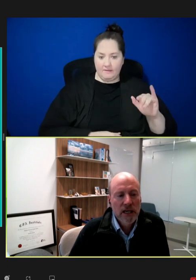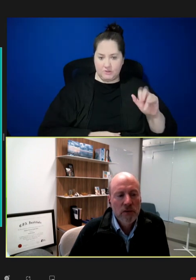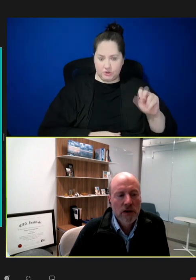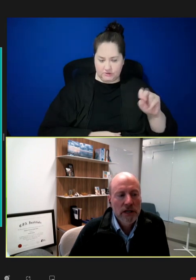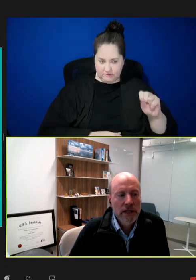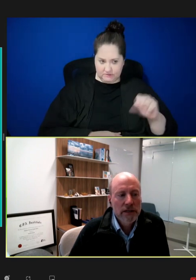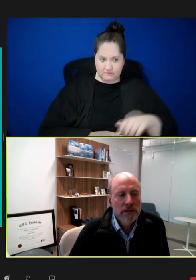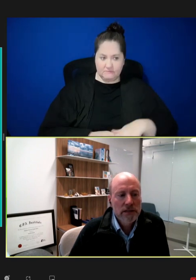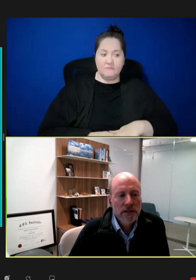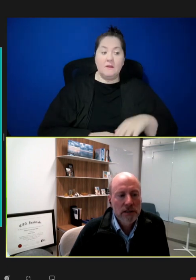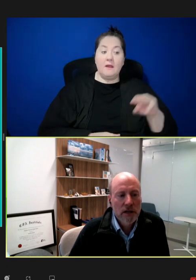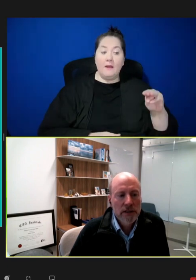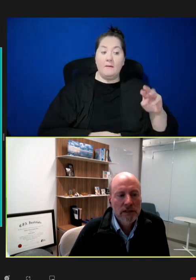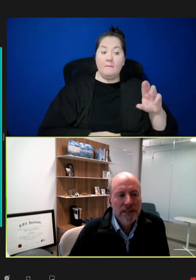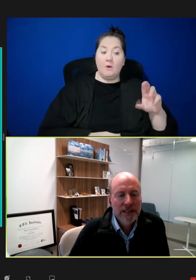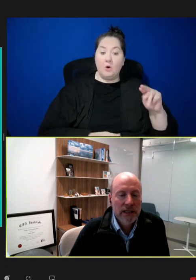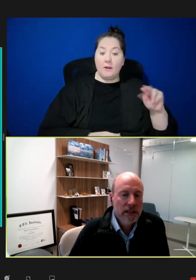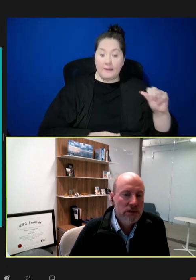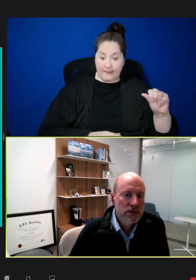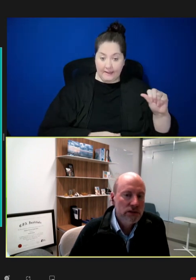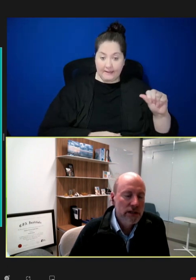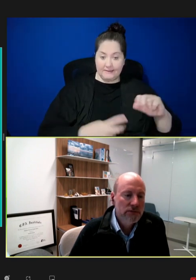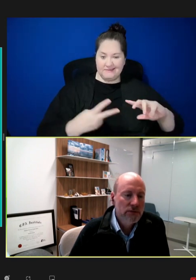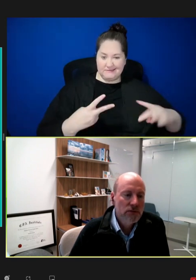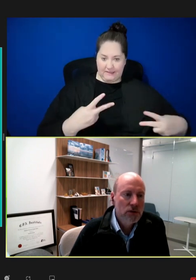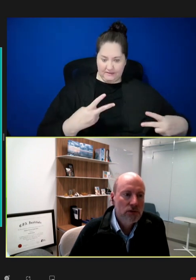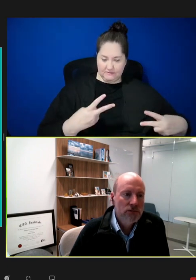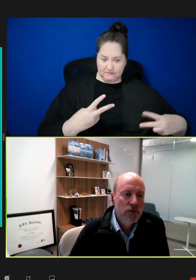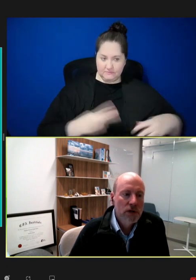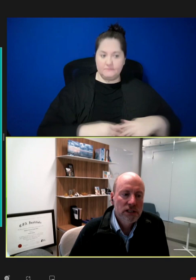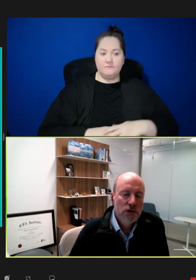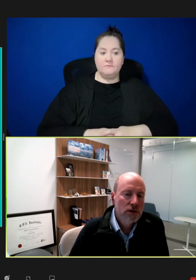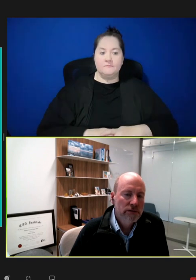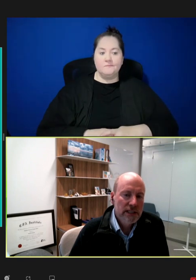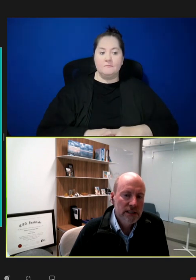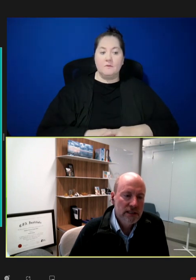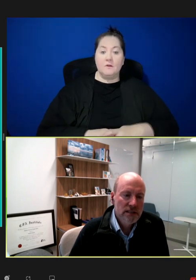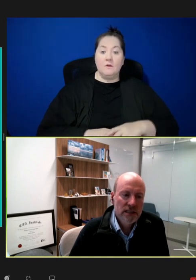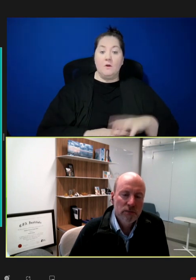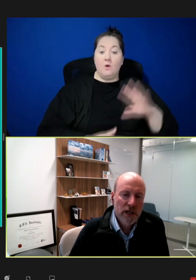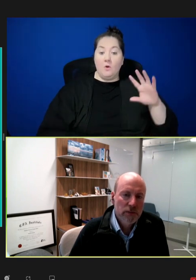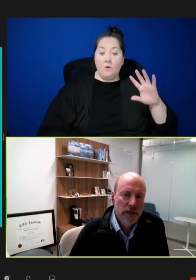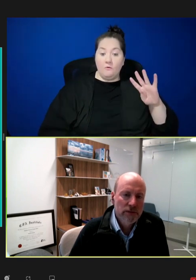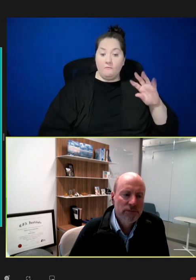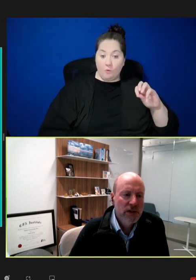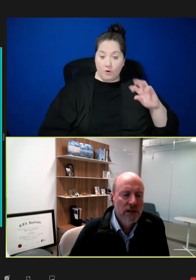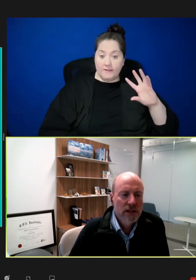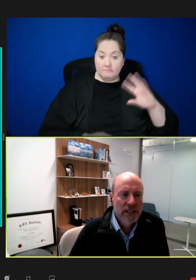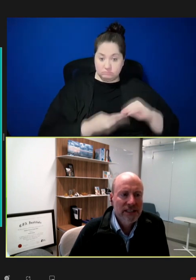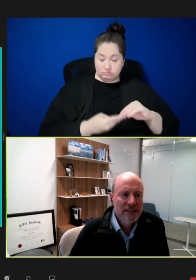mRNAs come in second. So, you have 40 total vaccines in the pipeline against